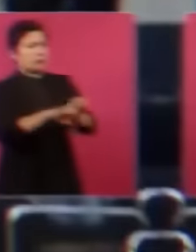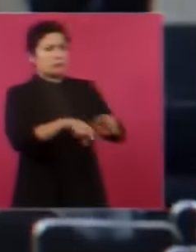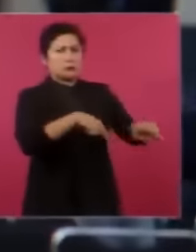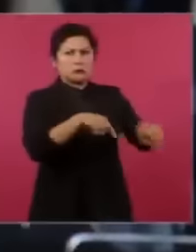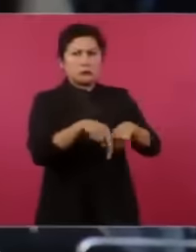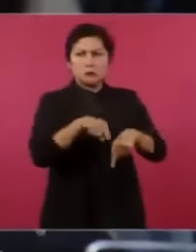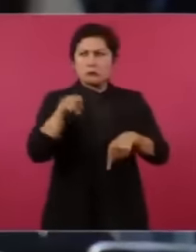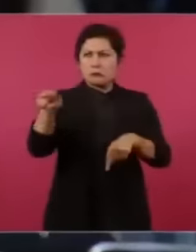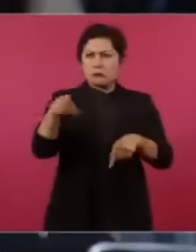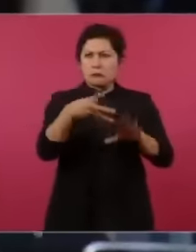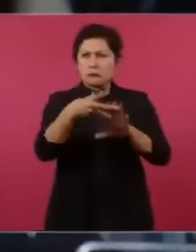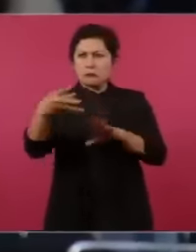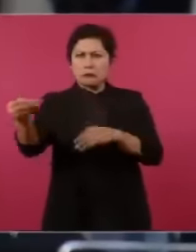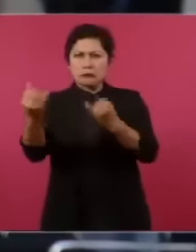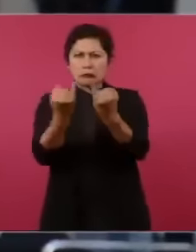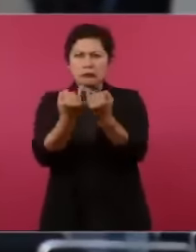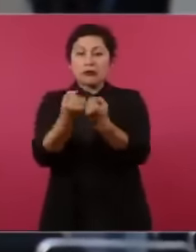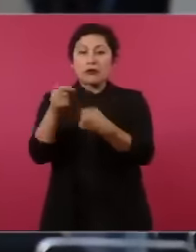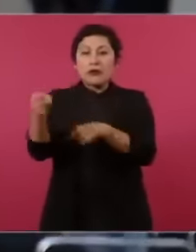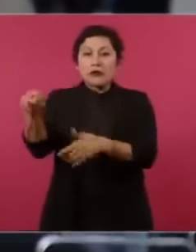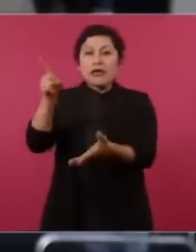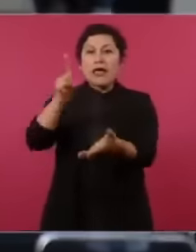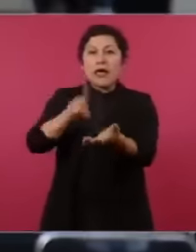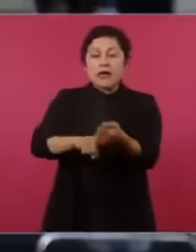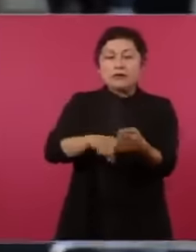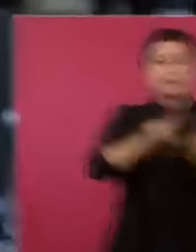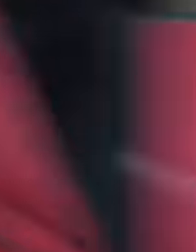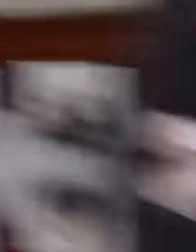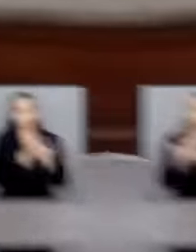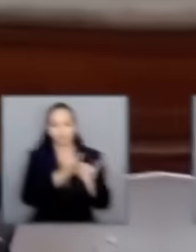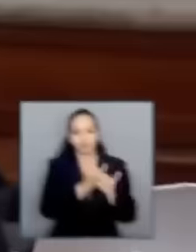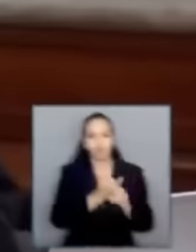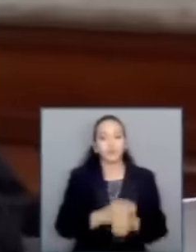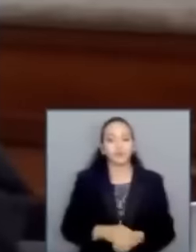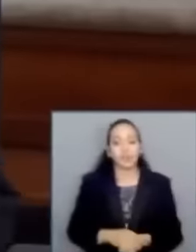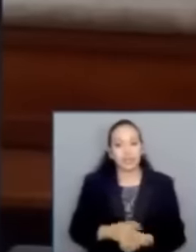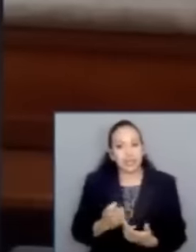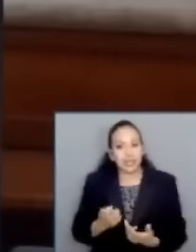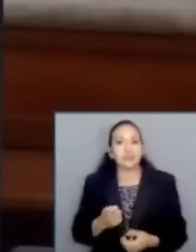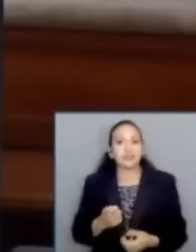today at the press conference a reporter announced other activities carried out